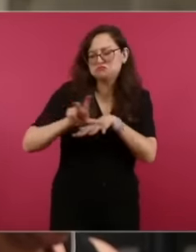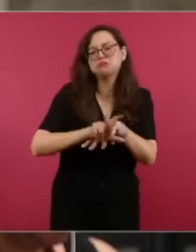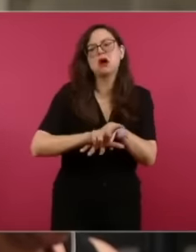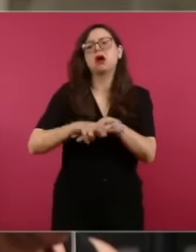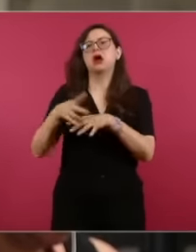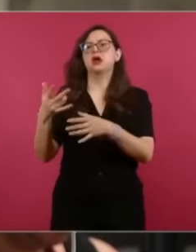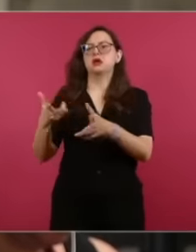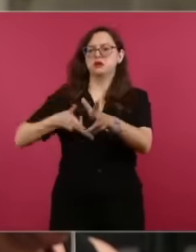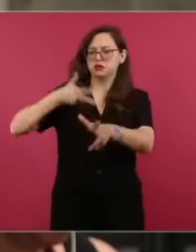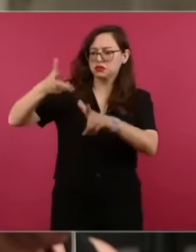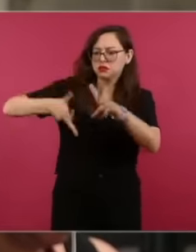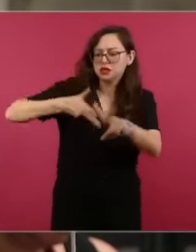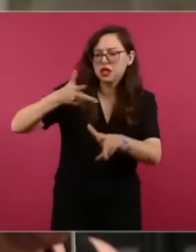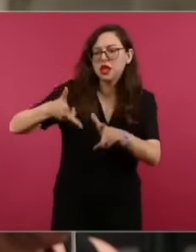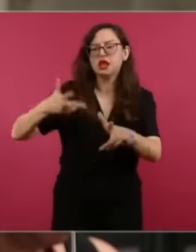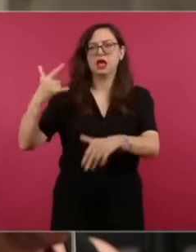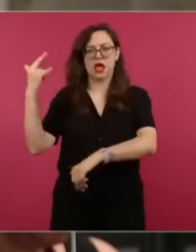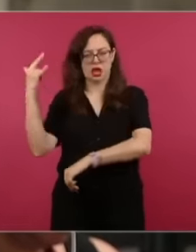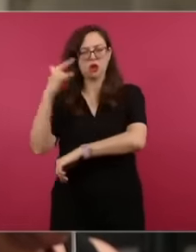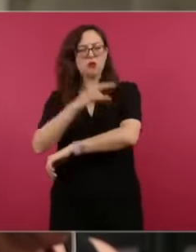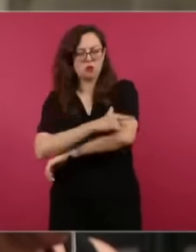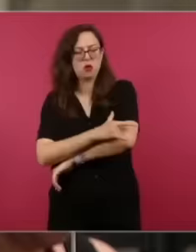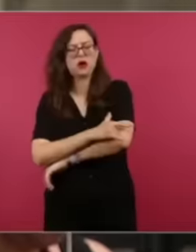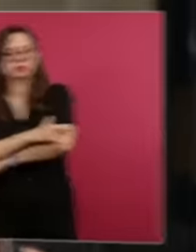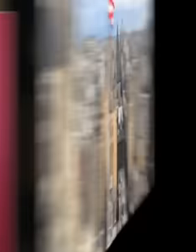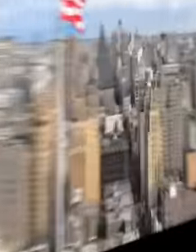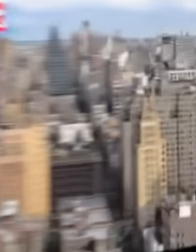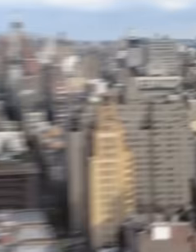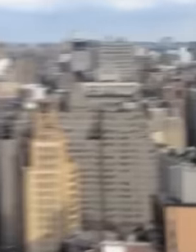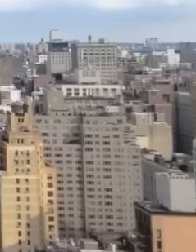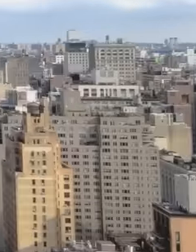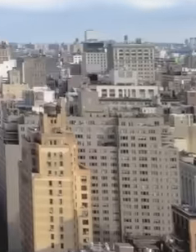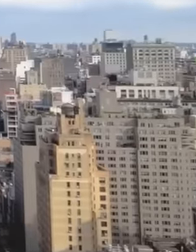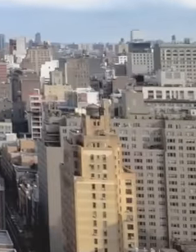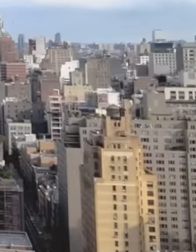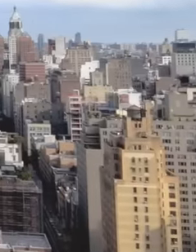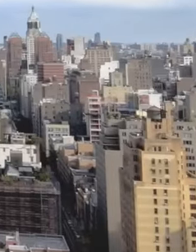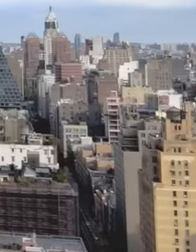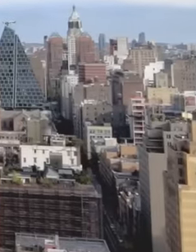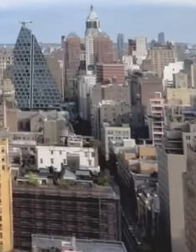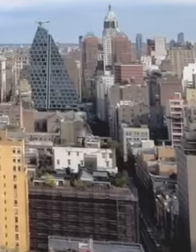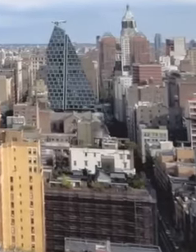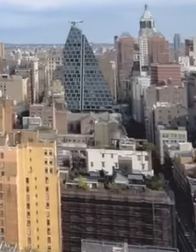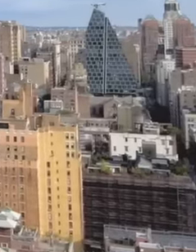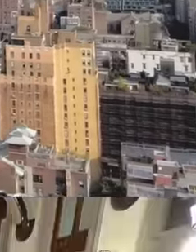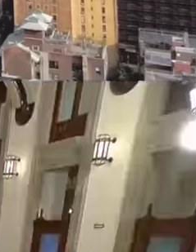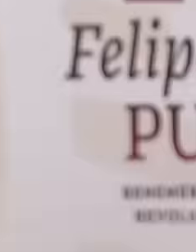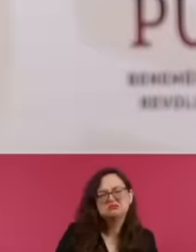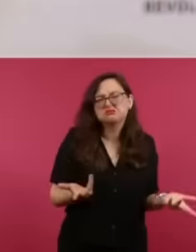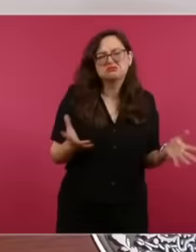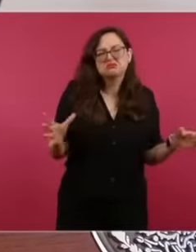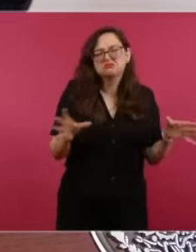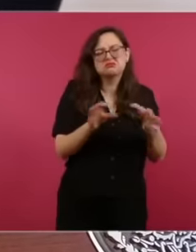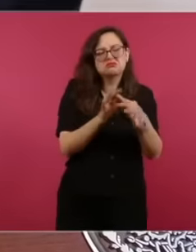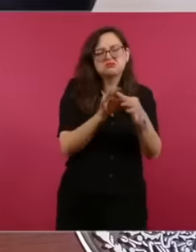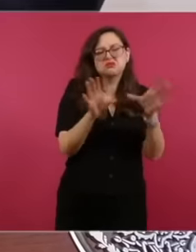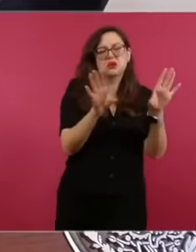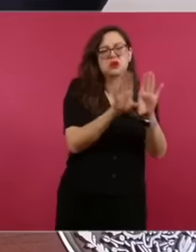the Bloomberg news agency based in New York, the president of Mexico, without fear